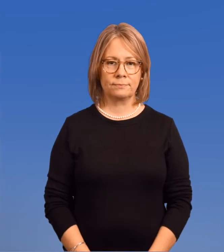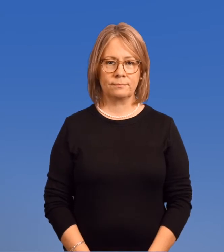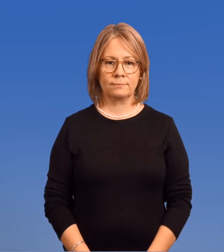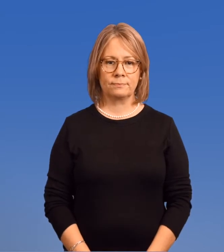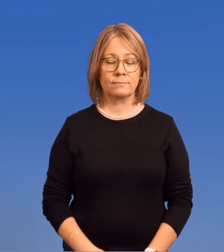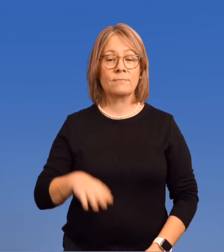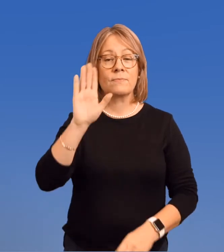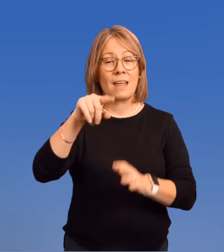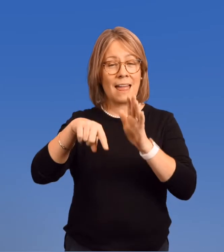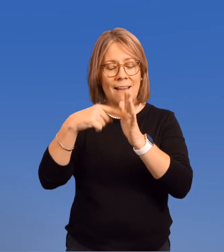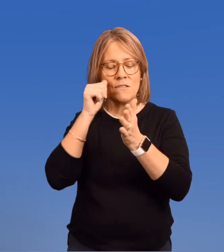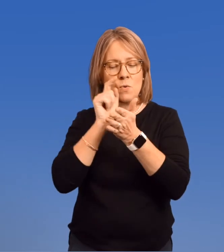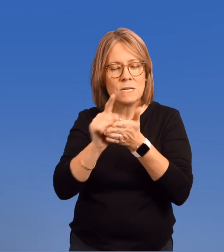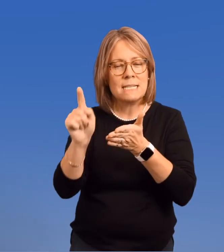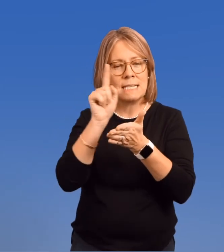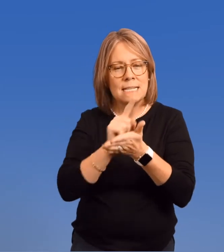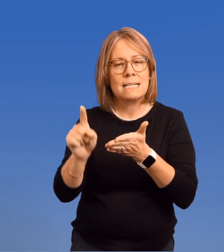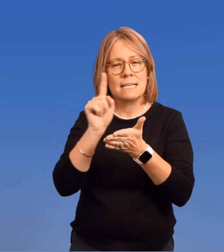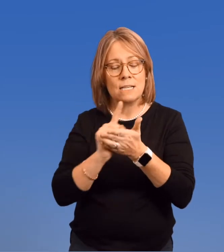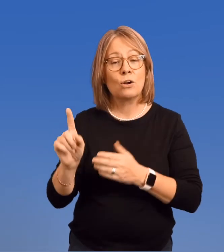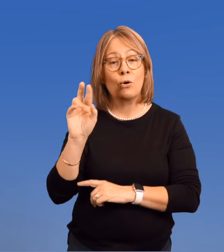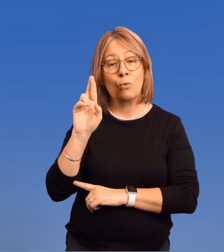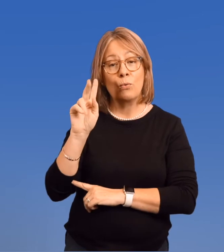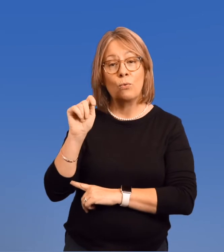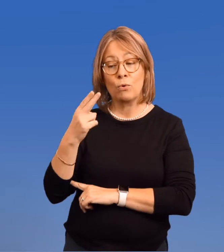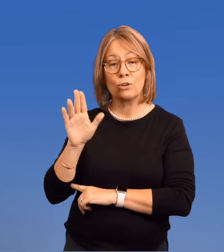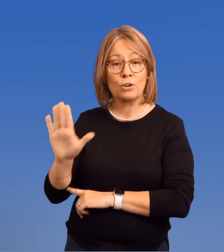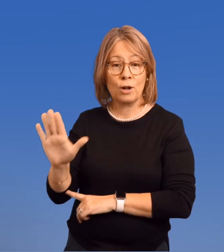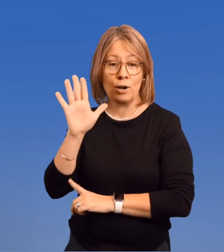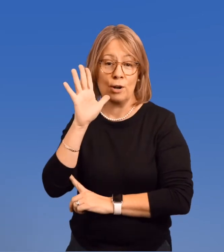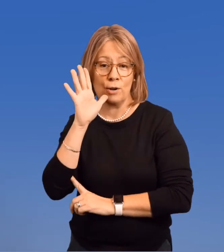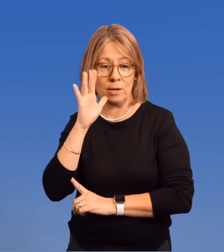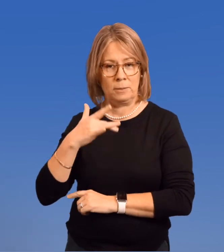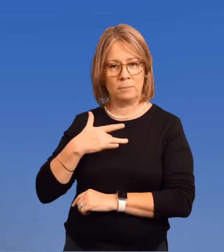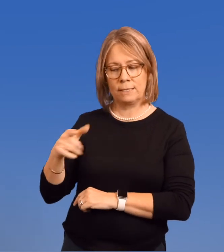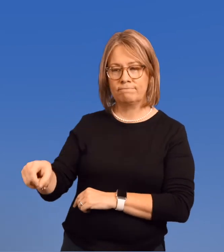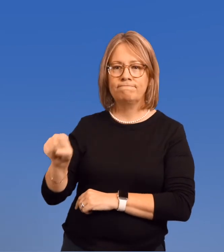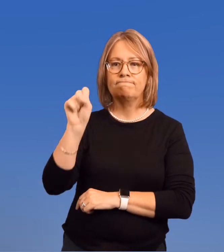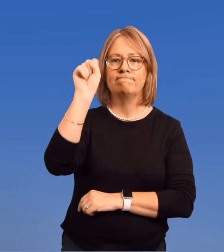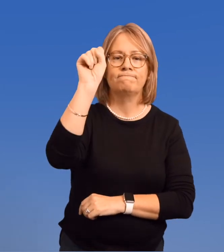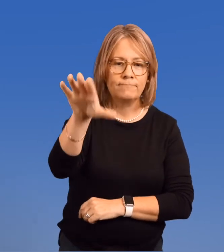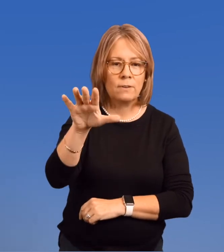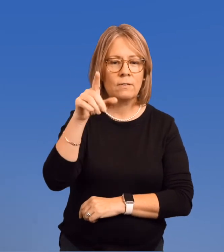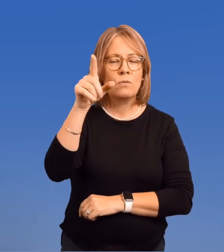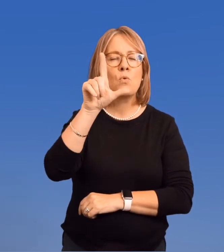Once a week, Ruth's mother dropped her off at the local library,